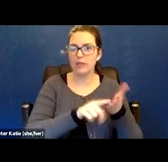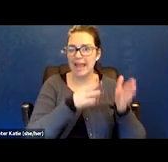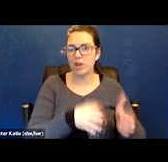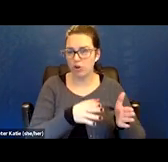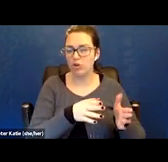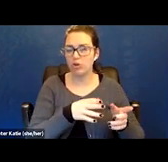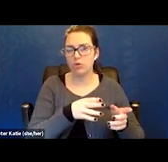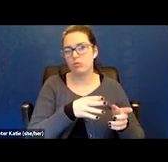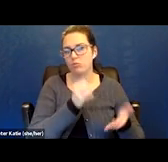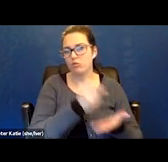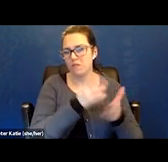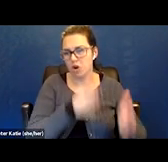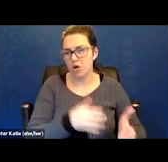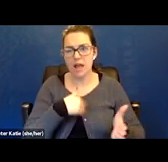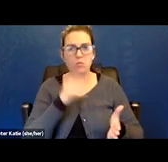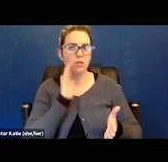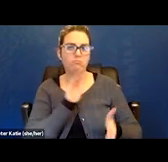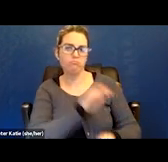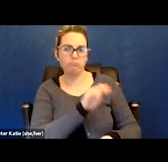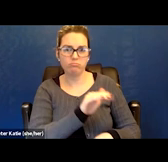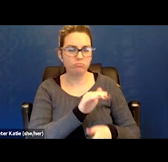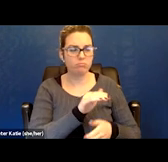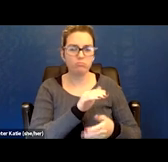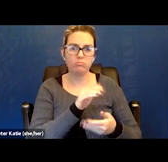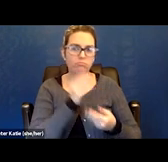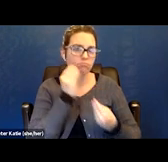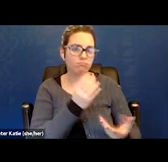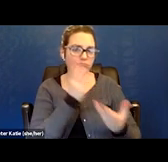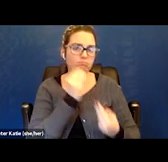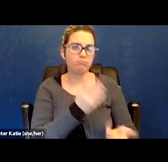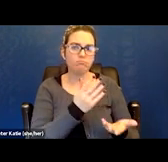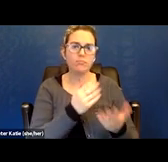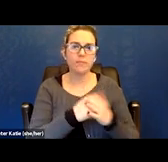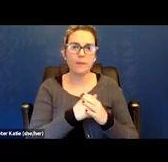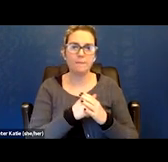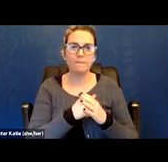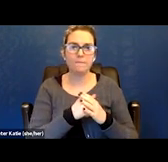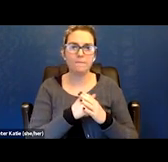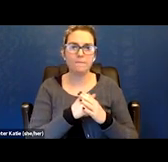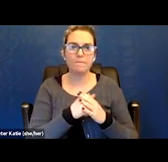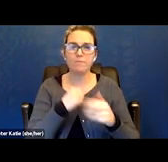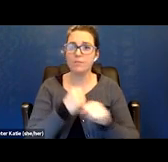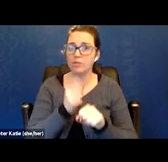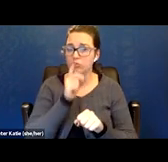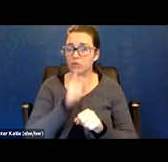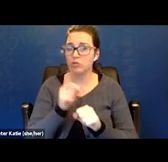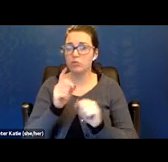and just really made sure we continued to communicate throughout the whole process.